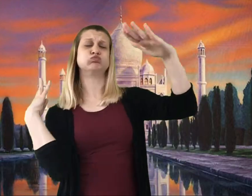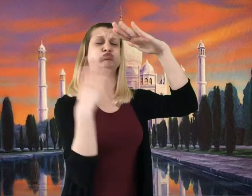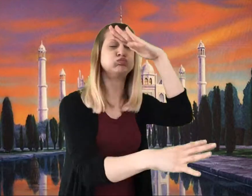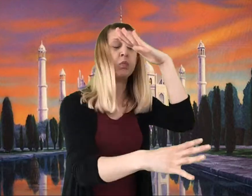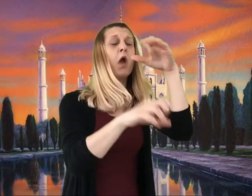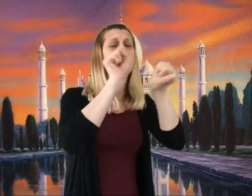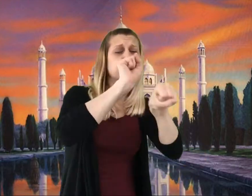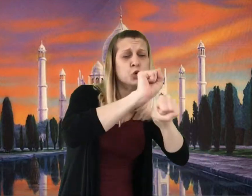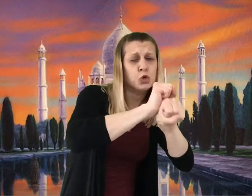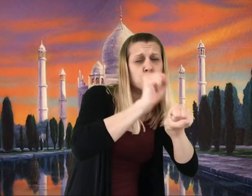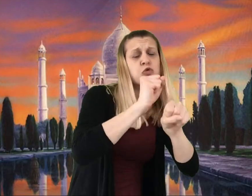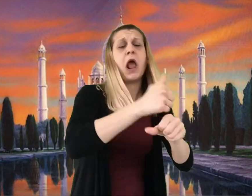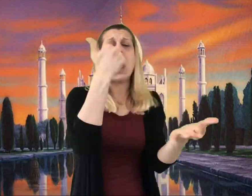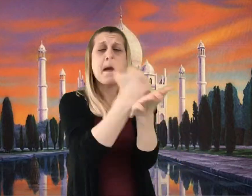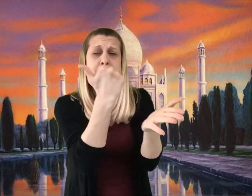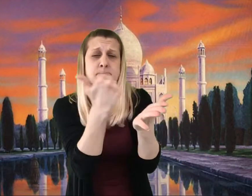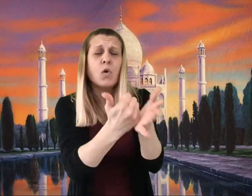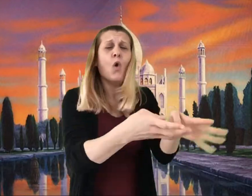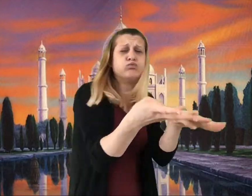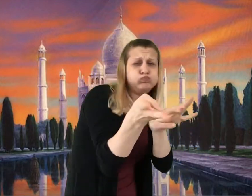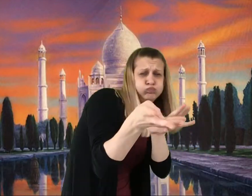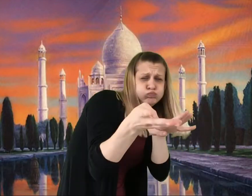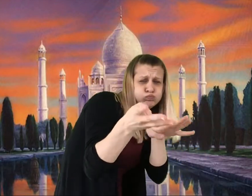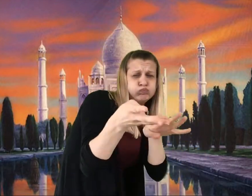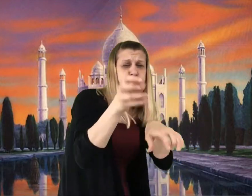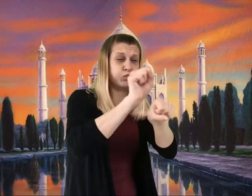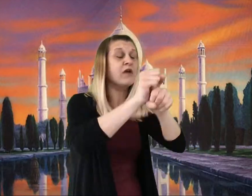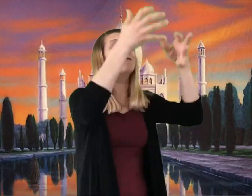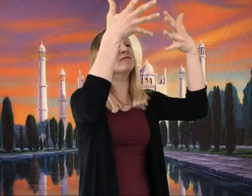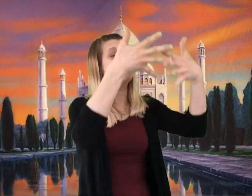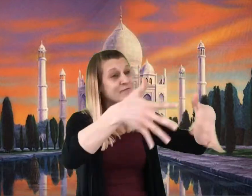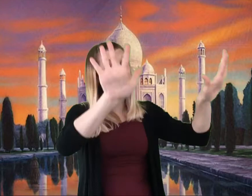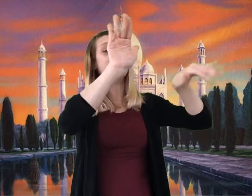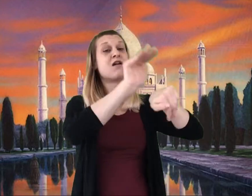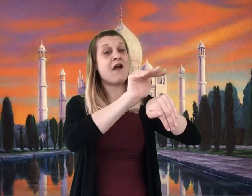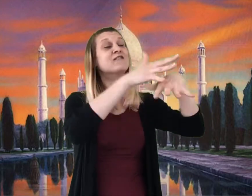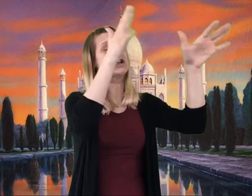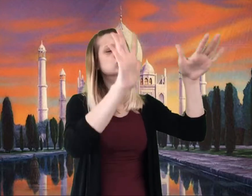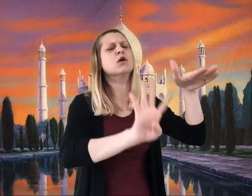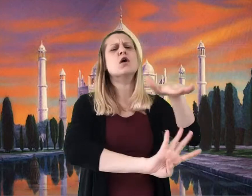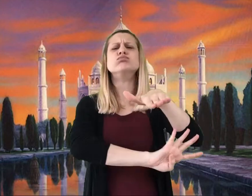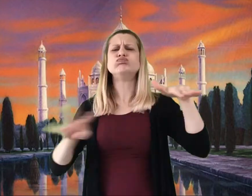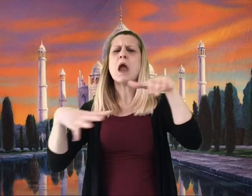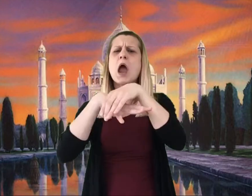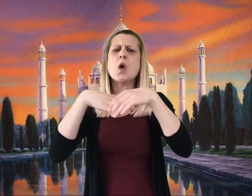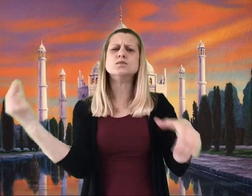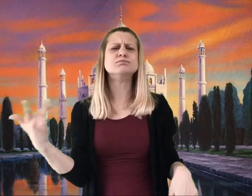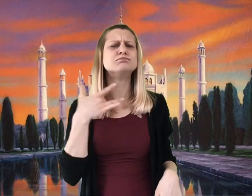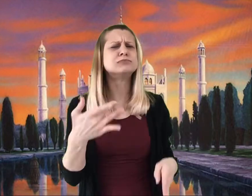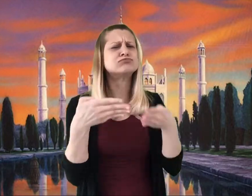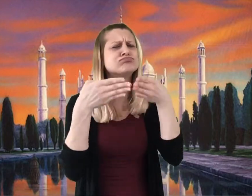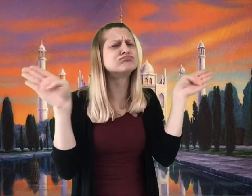"All factories," said Grandpa Joe, "have workers streaming in and out of the gates in the mornings and evenings